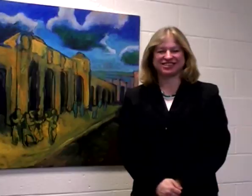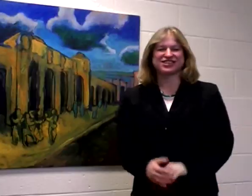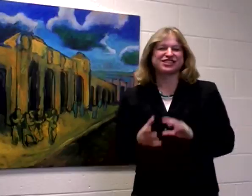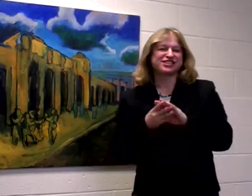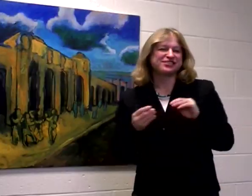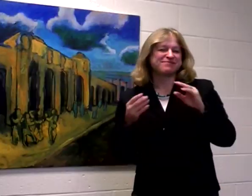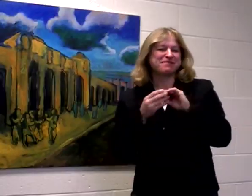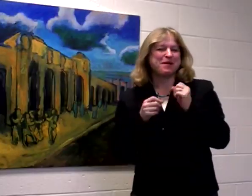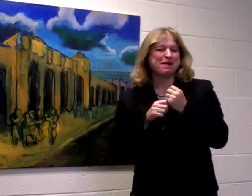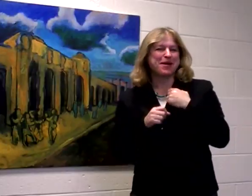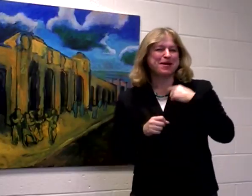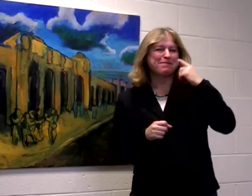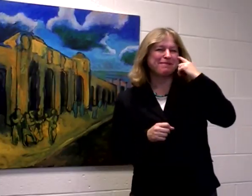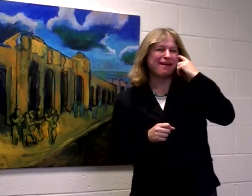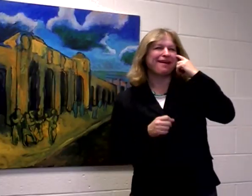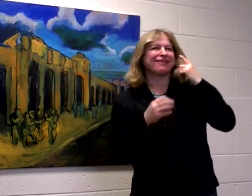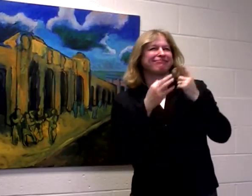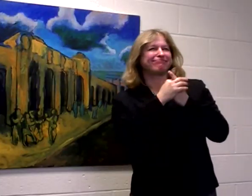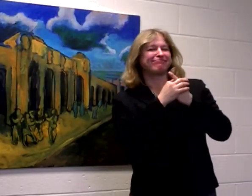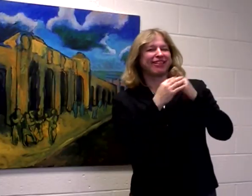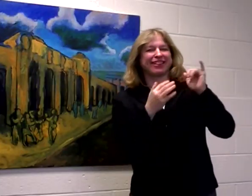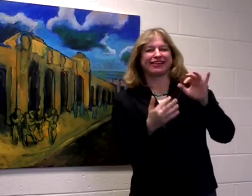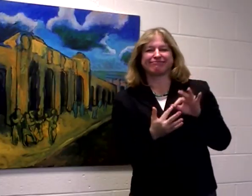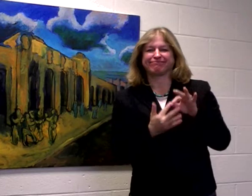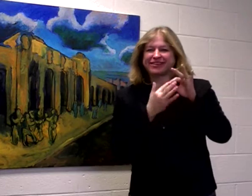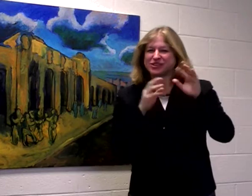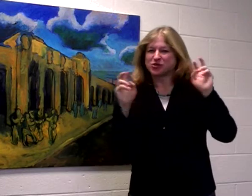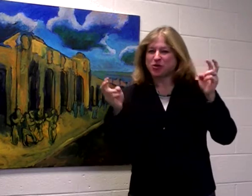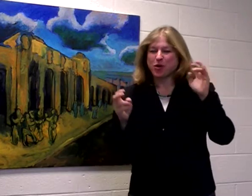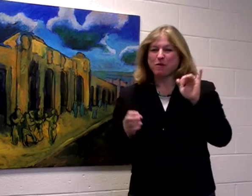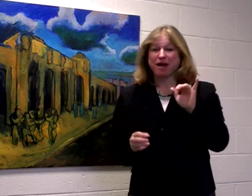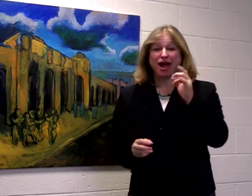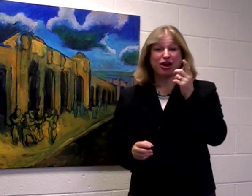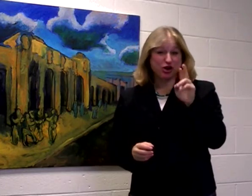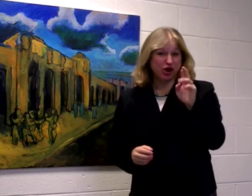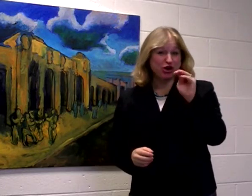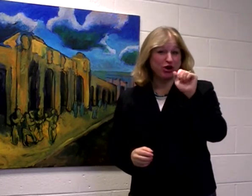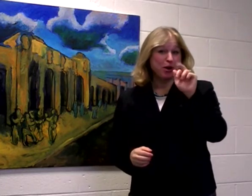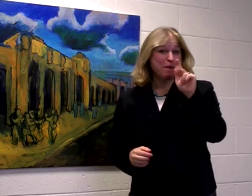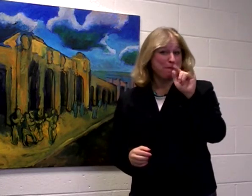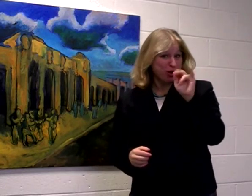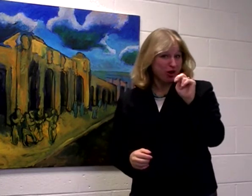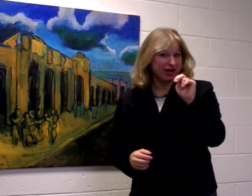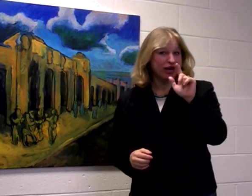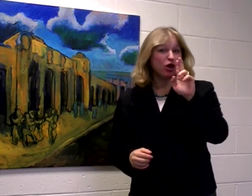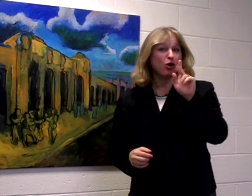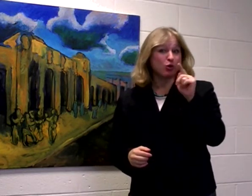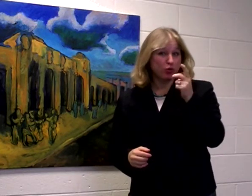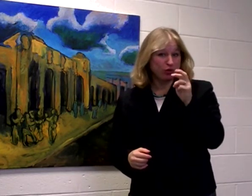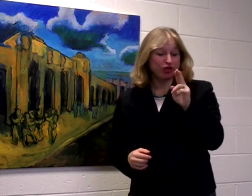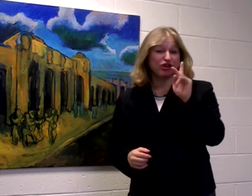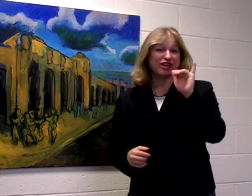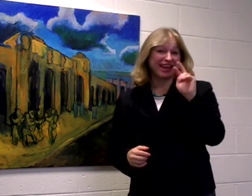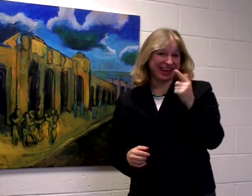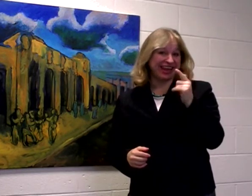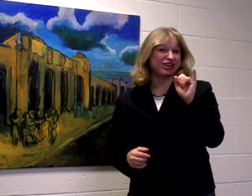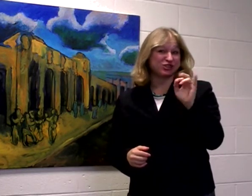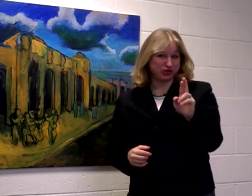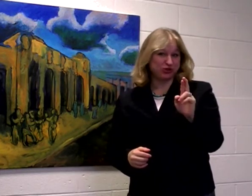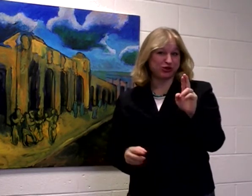This brings to mind a poignant quote by Dr. Martin Luther King, Jr.,